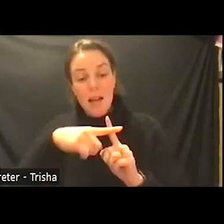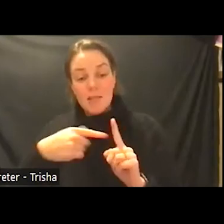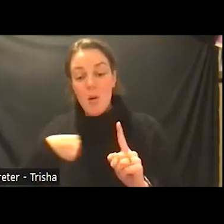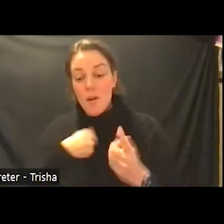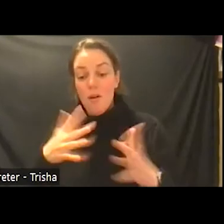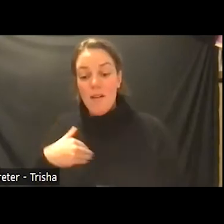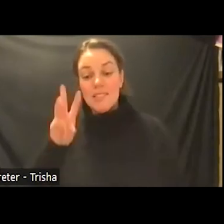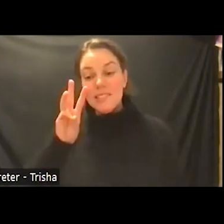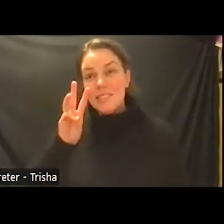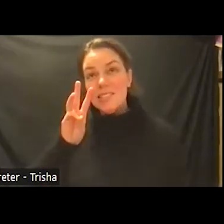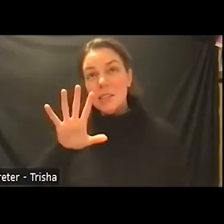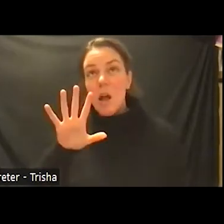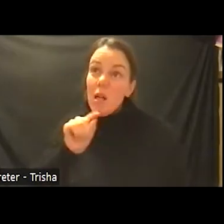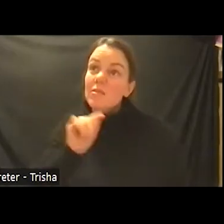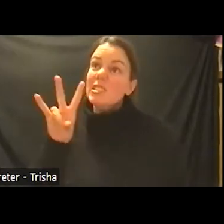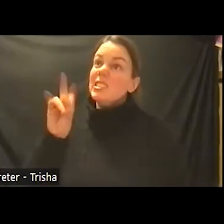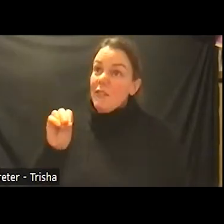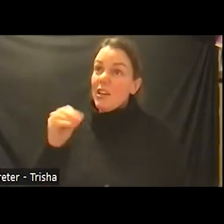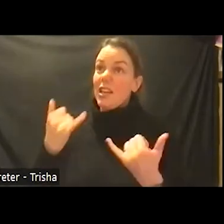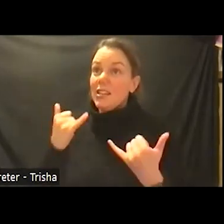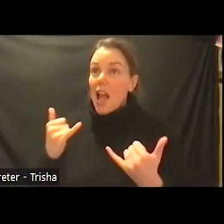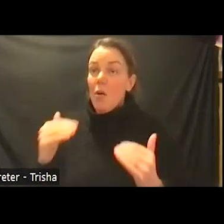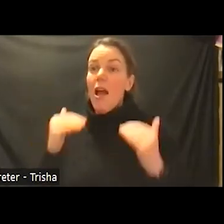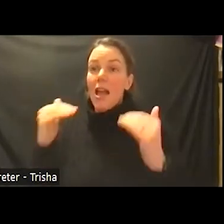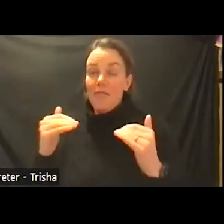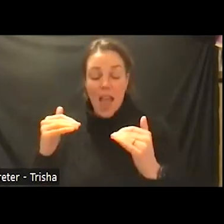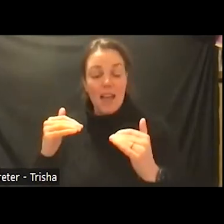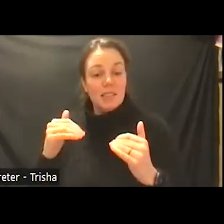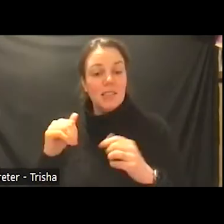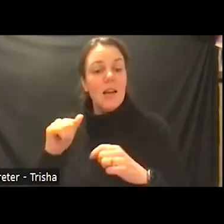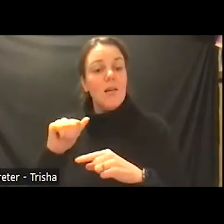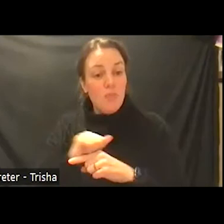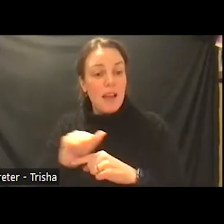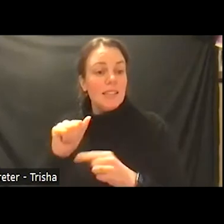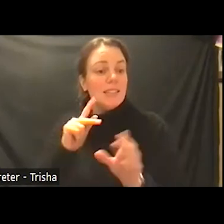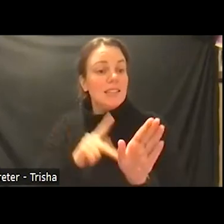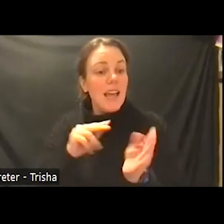to 70 now advanced practice psychiatric nurses who function in every clinical service that we